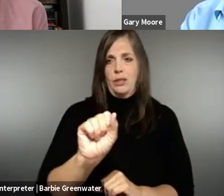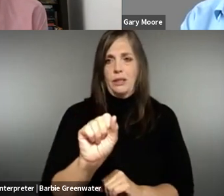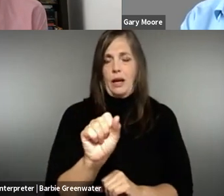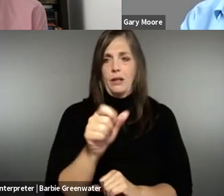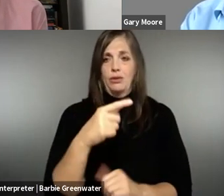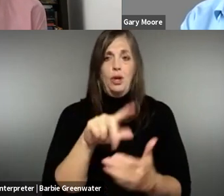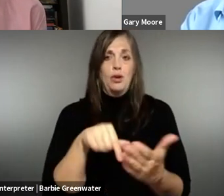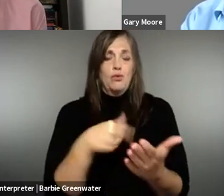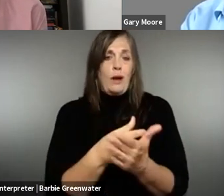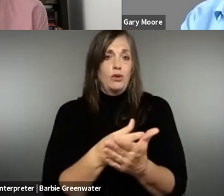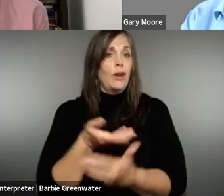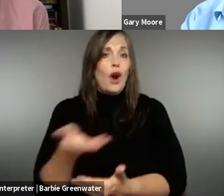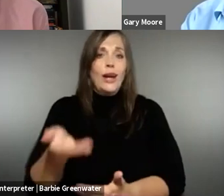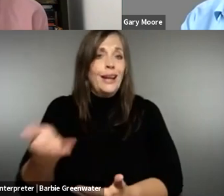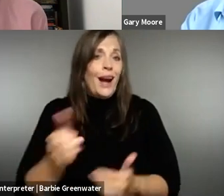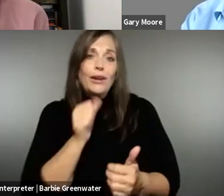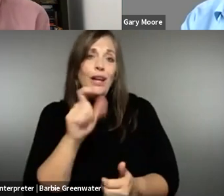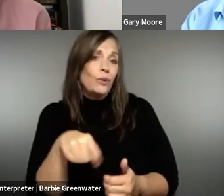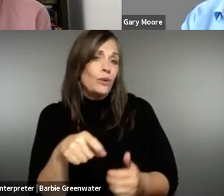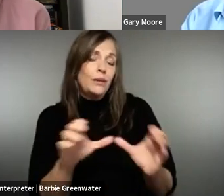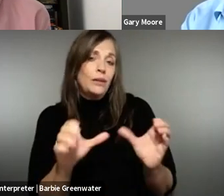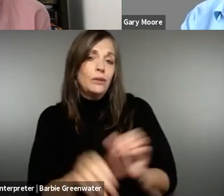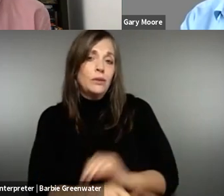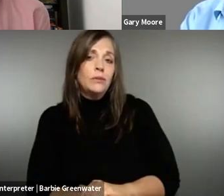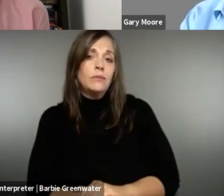go to companies and they are hired and they don't need